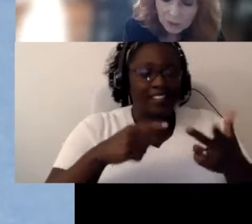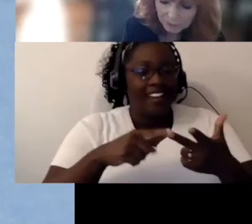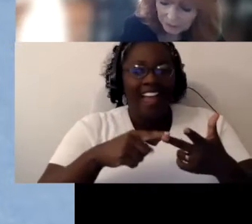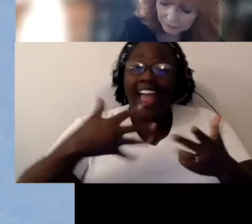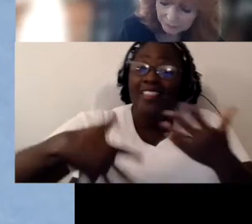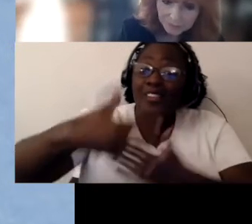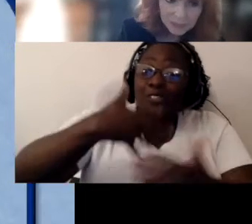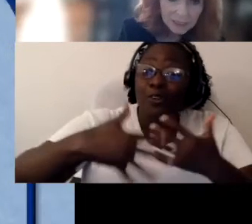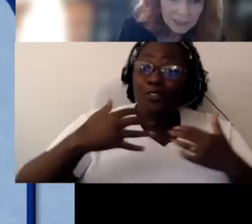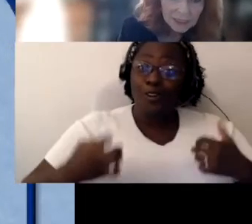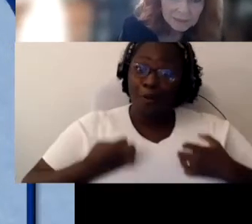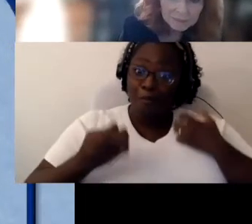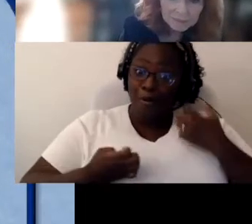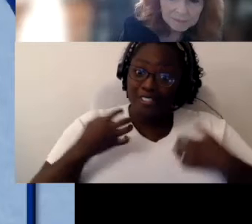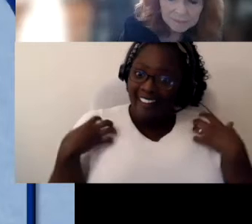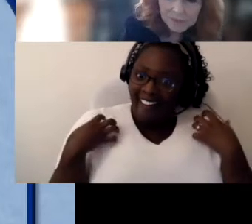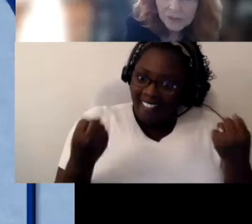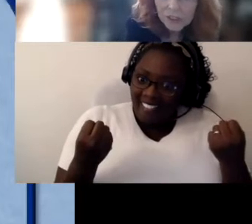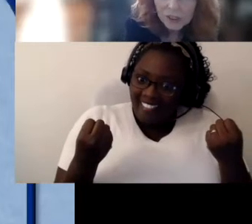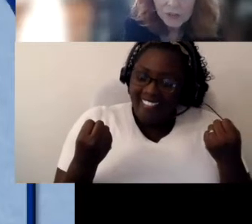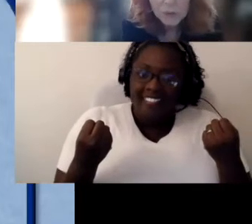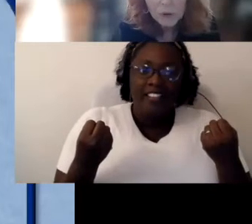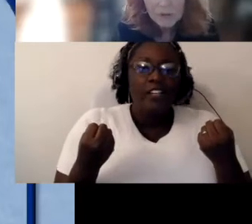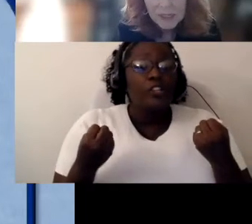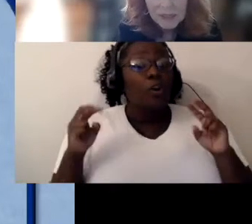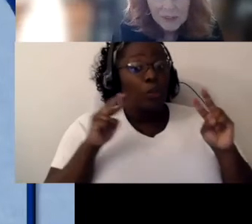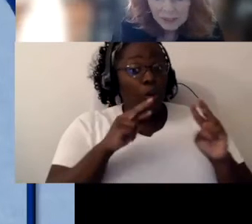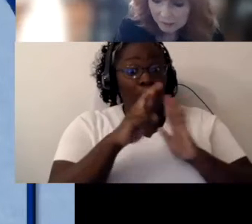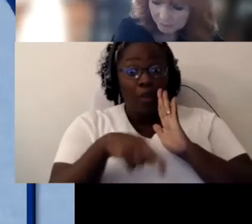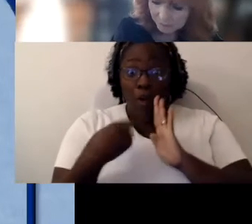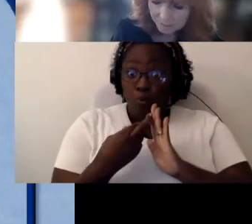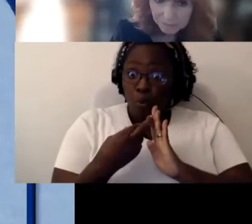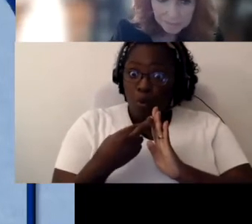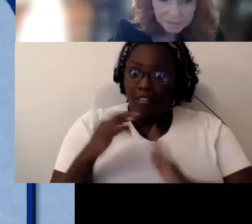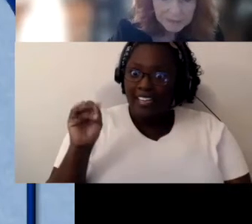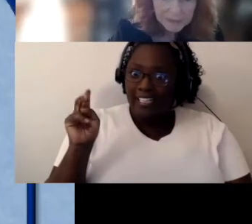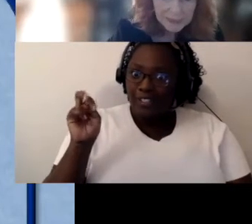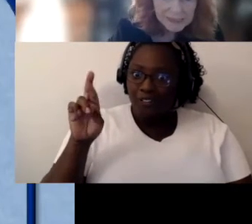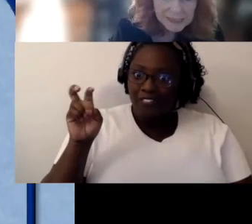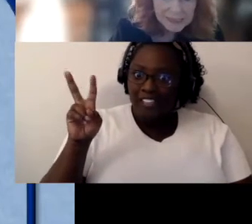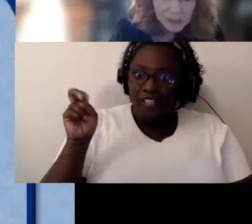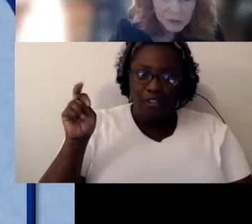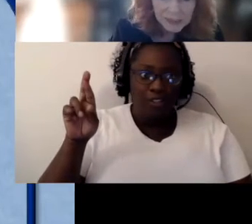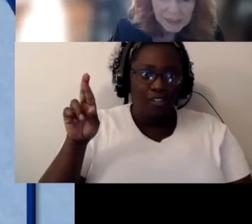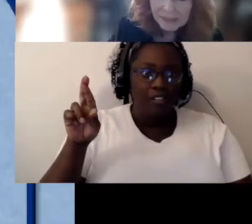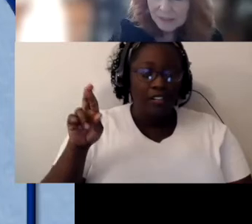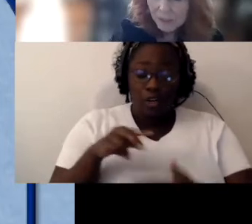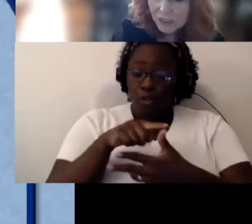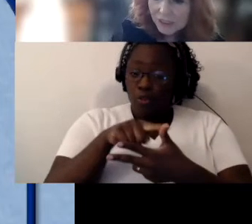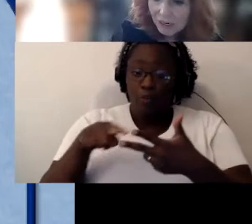So if we look at the role of the intervener it's these three things, that we just talked